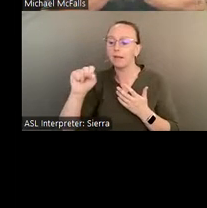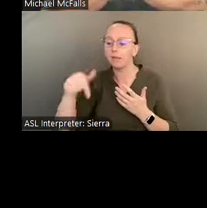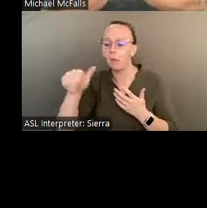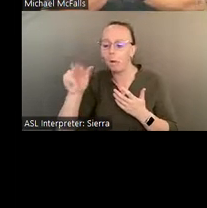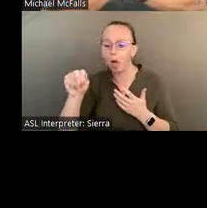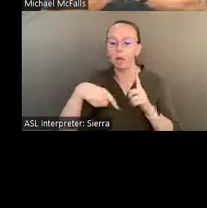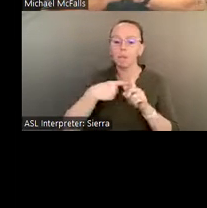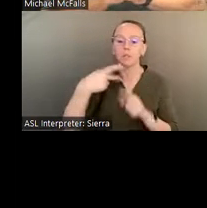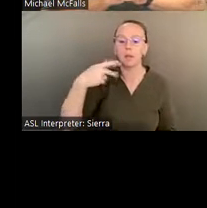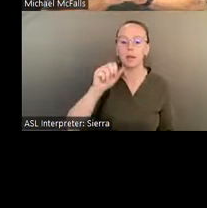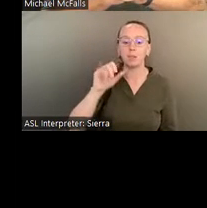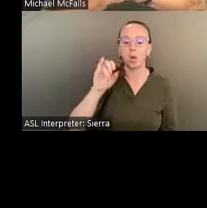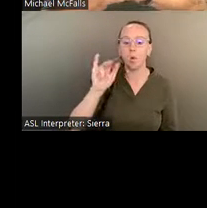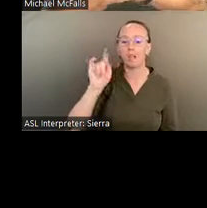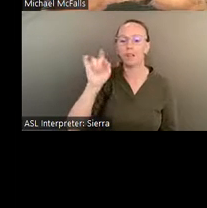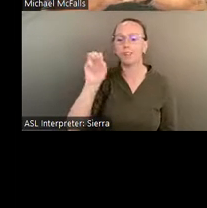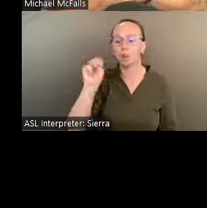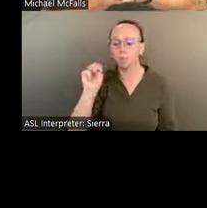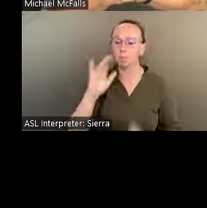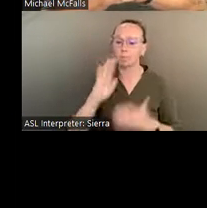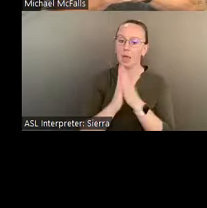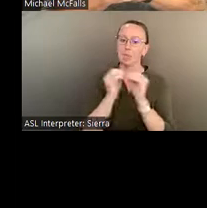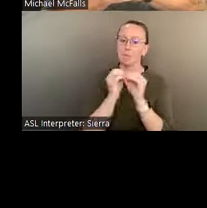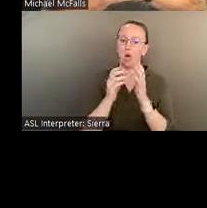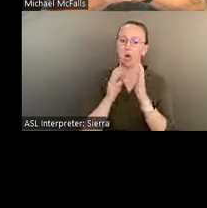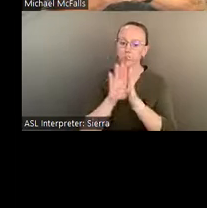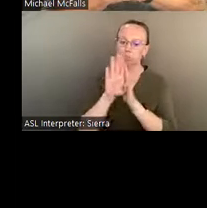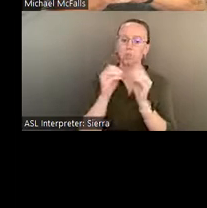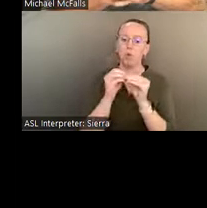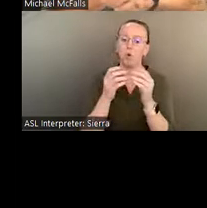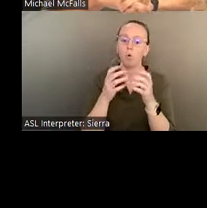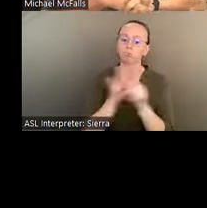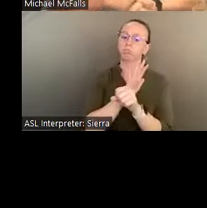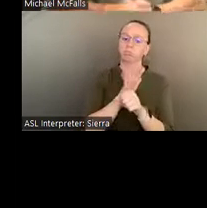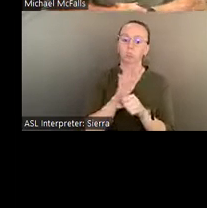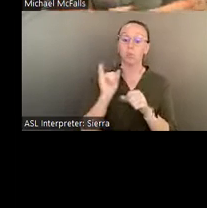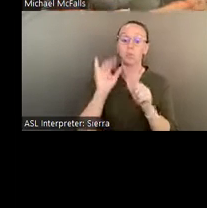Later in Eddie's life, these images of these beings on the wall: they're Pasaquoyans.